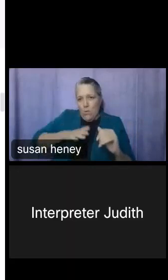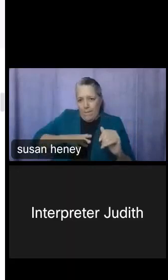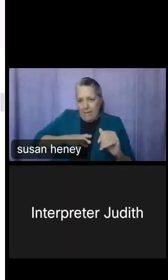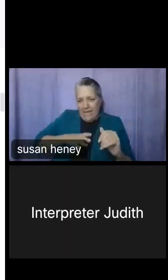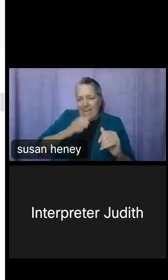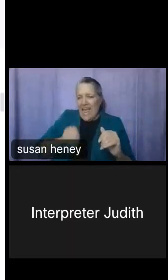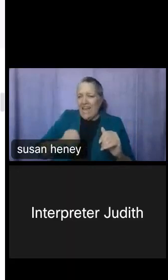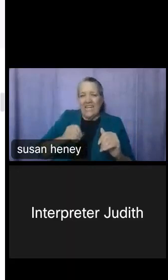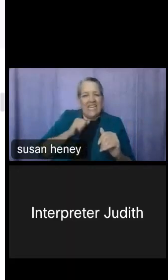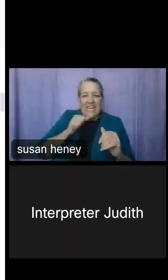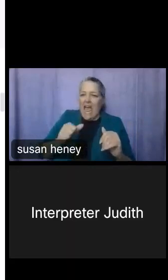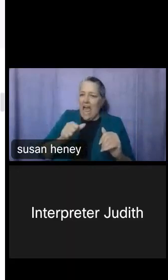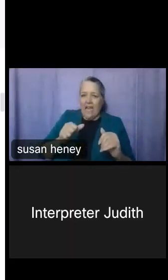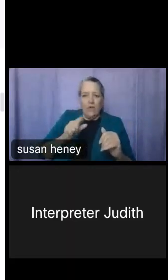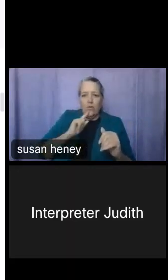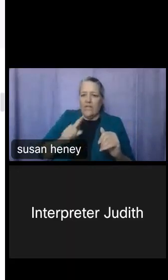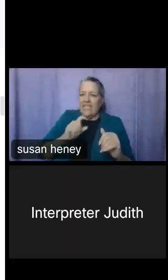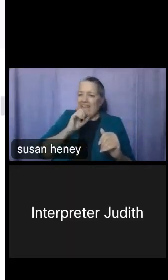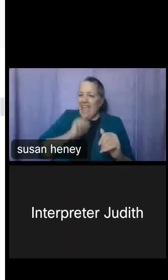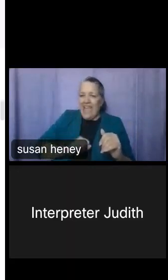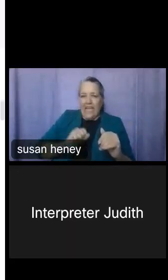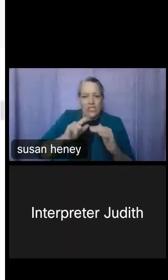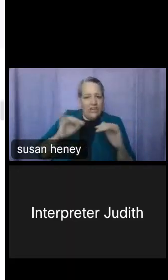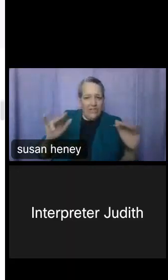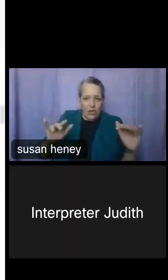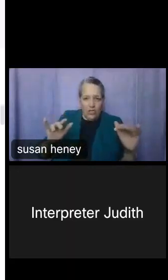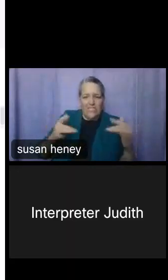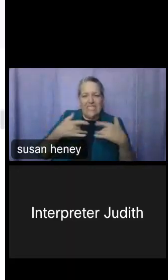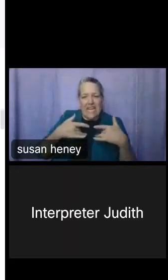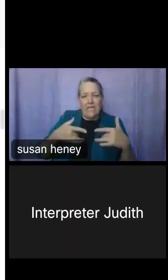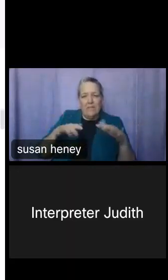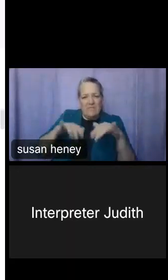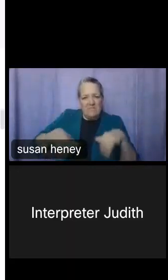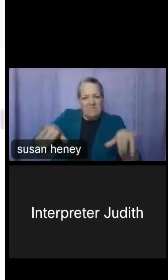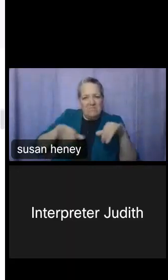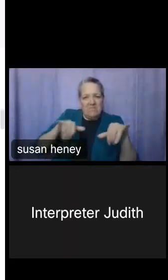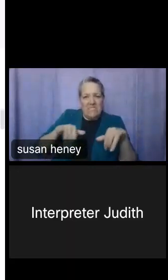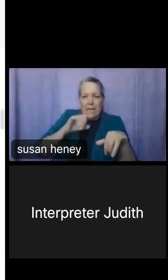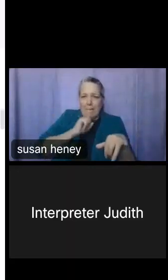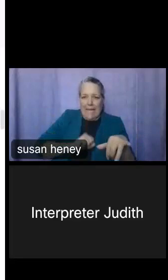in terms of age, so that's pretty interesting. There's no right or wrong answer. I just think